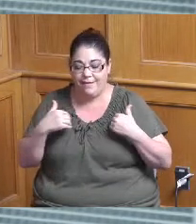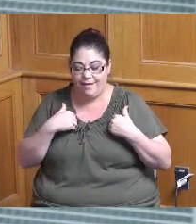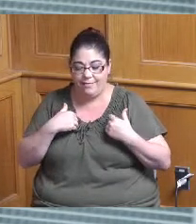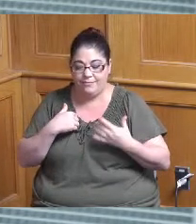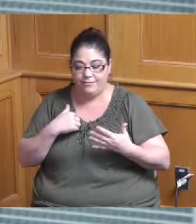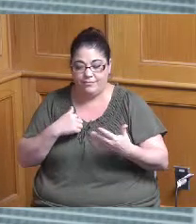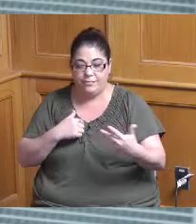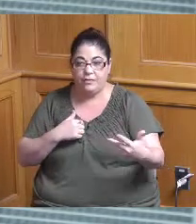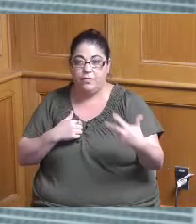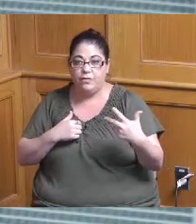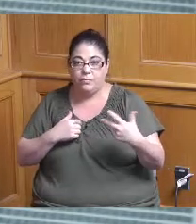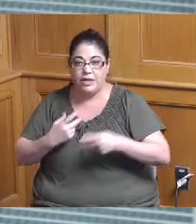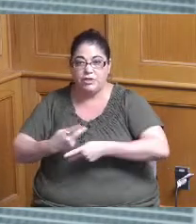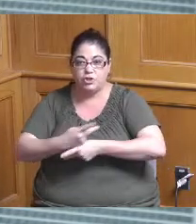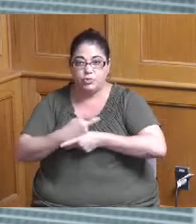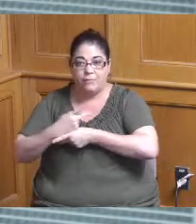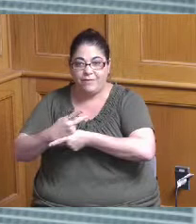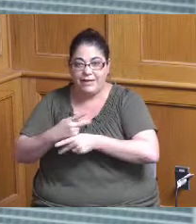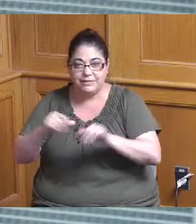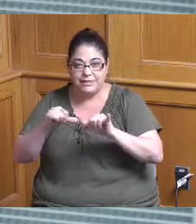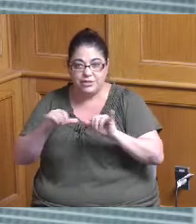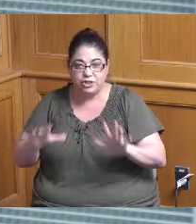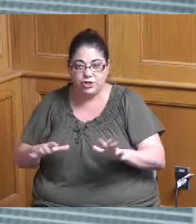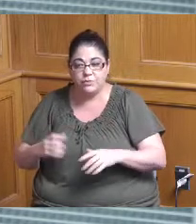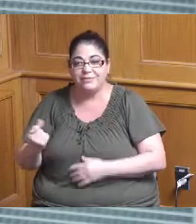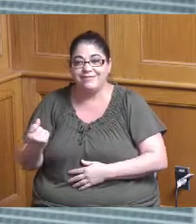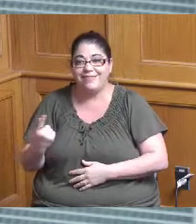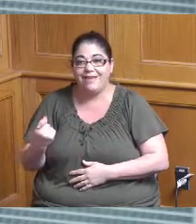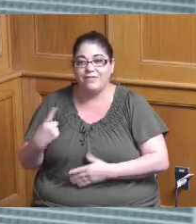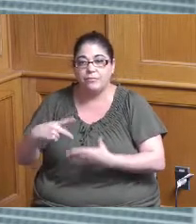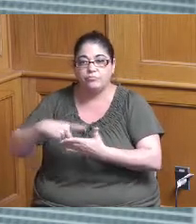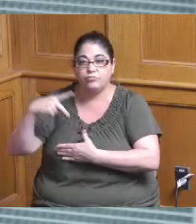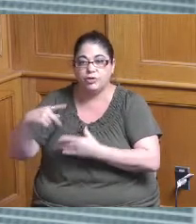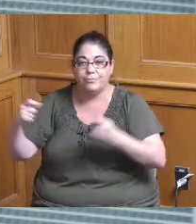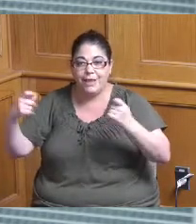we have three supervising Engineers and eleven project managers that kind of make up the team